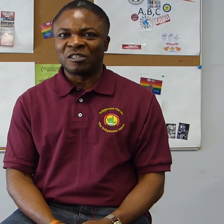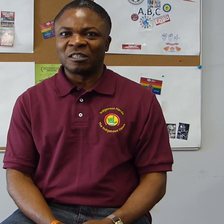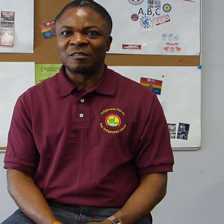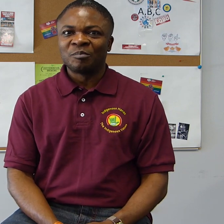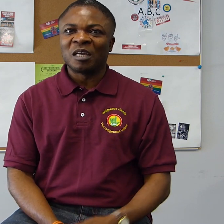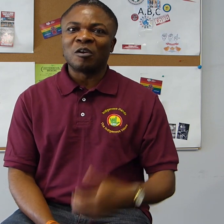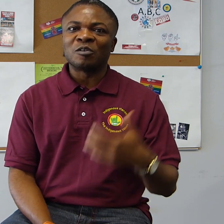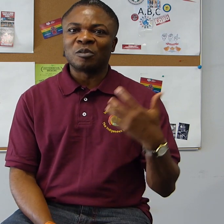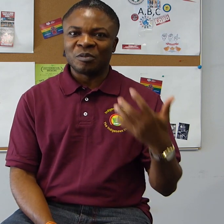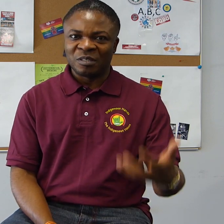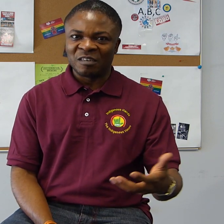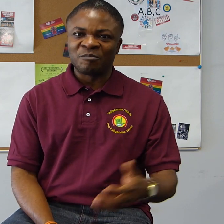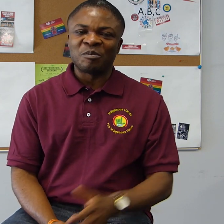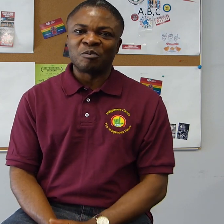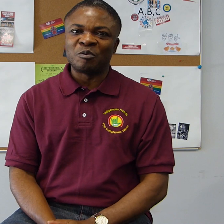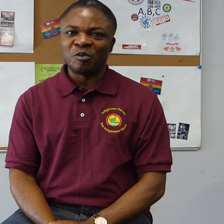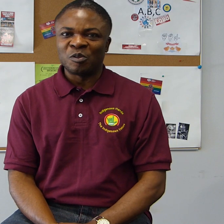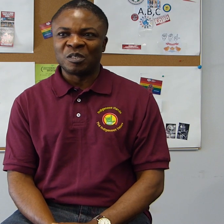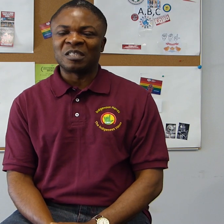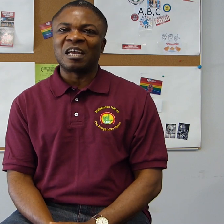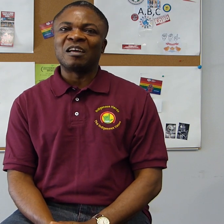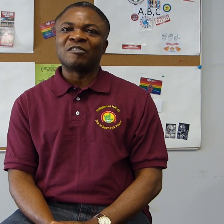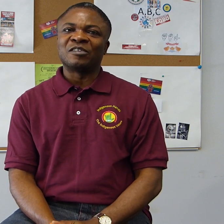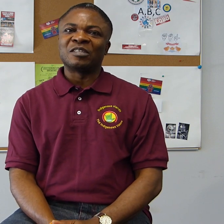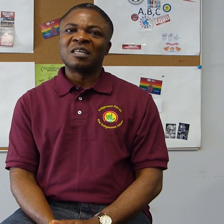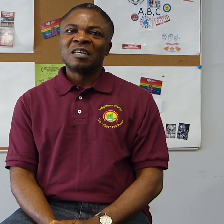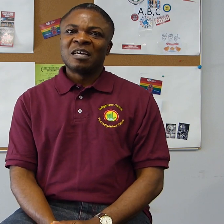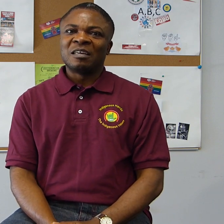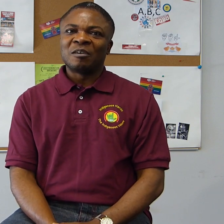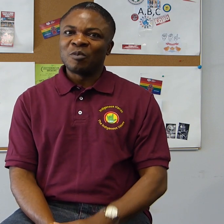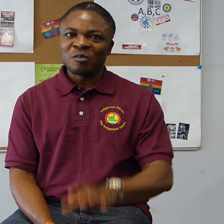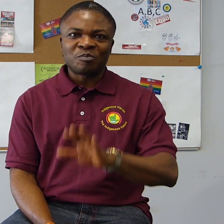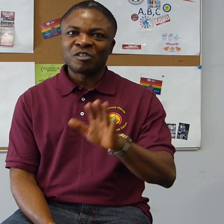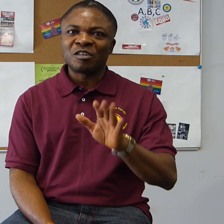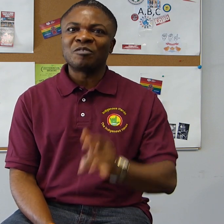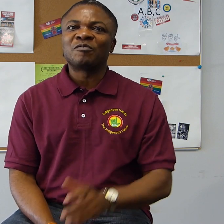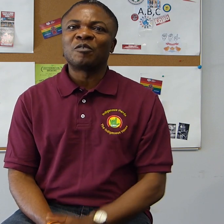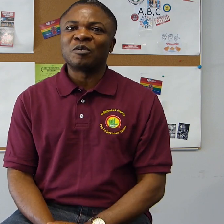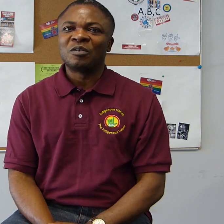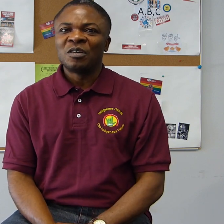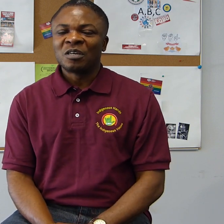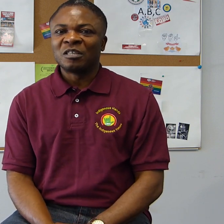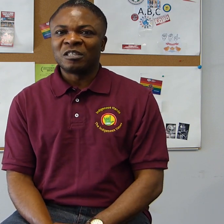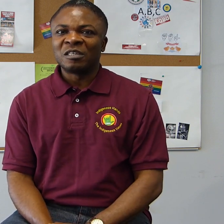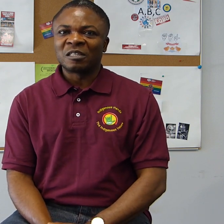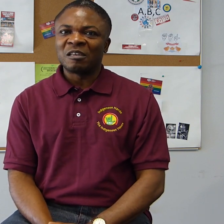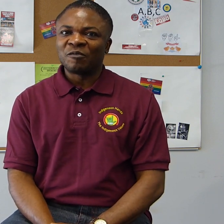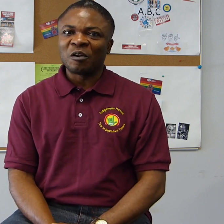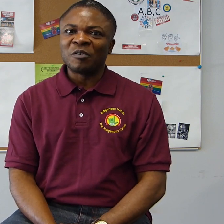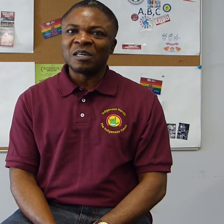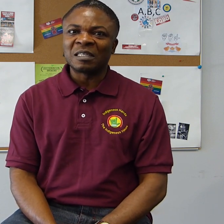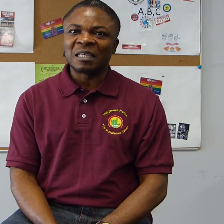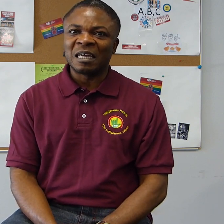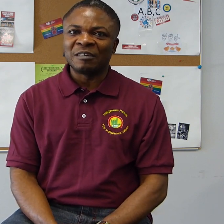signed languages and also the Deaf people who use the signed languages. And I want to appreciate you for continuously following us and